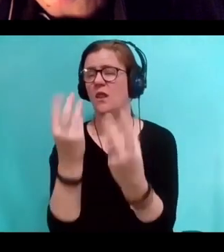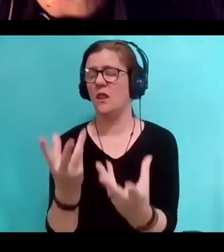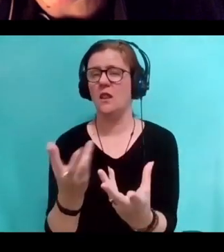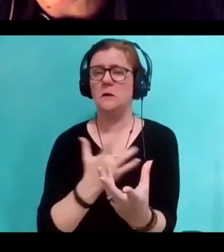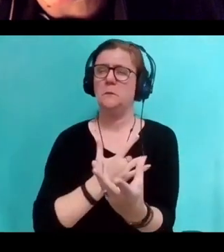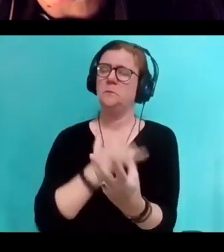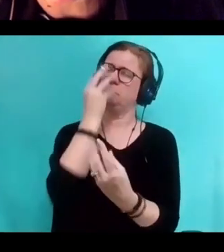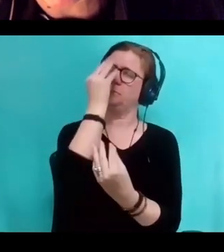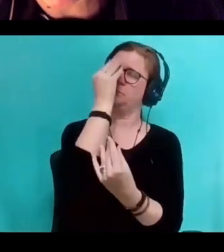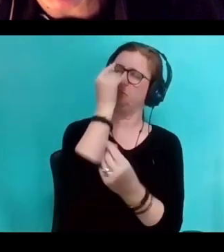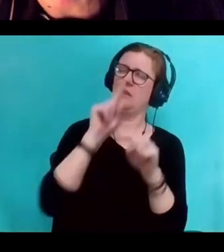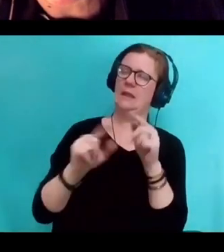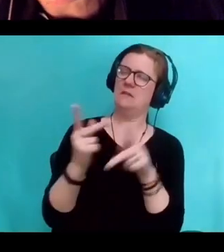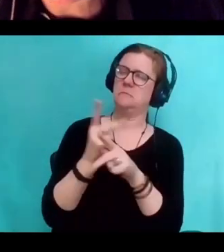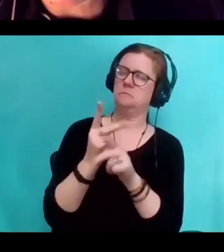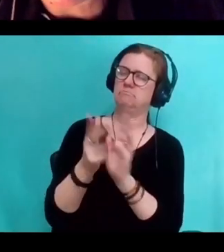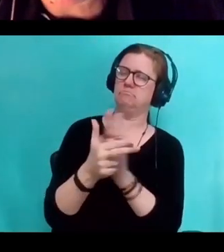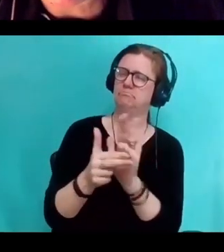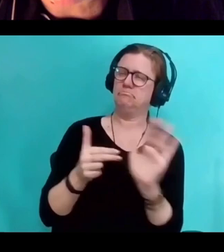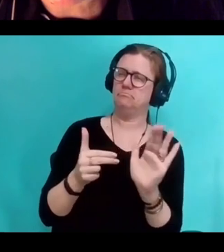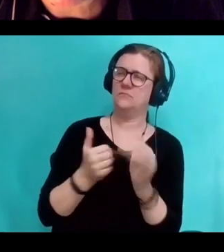I can't quite identify a name, which I love in art.